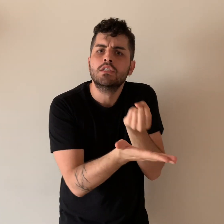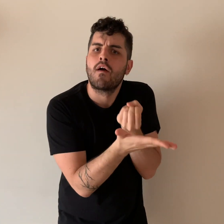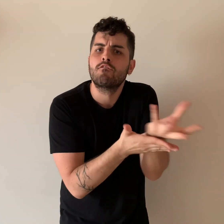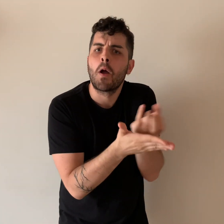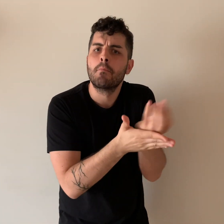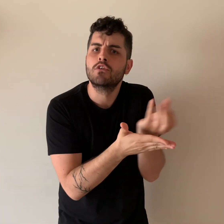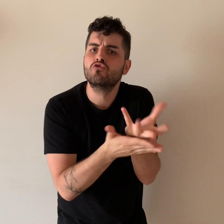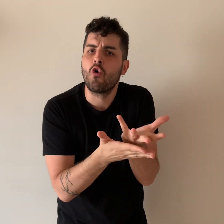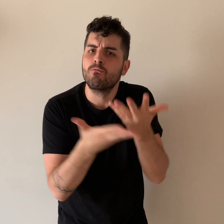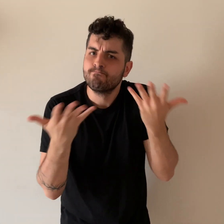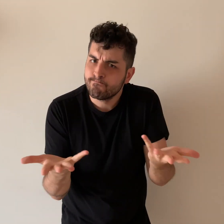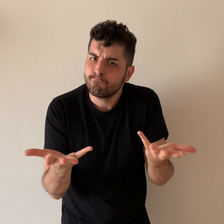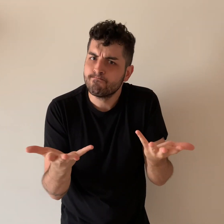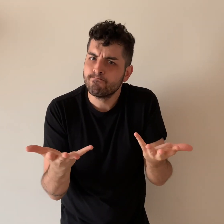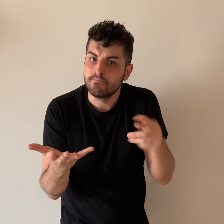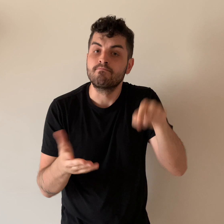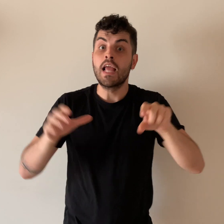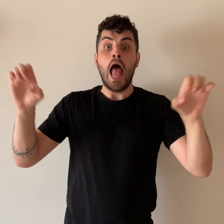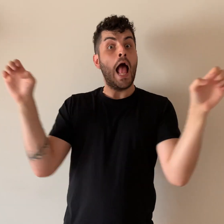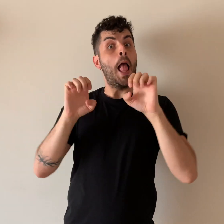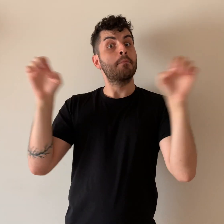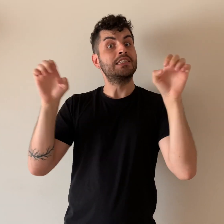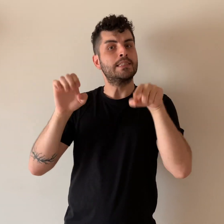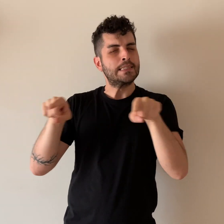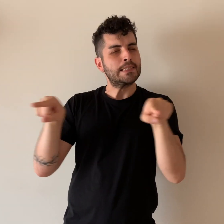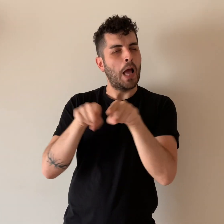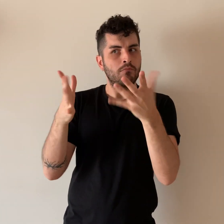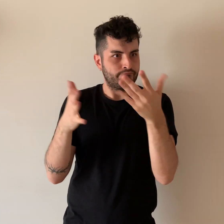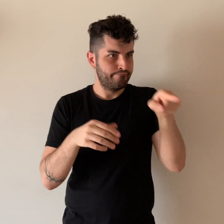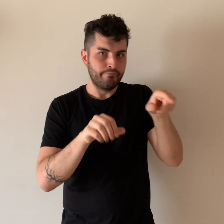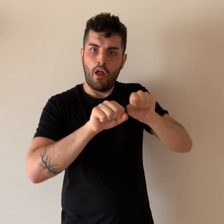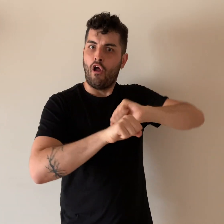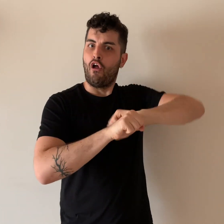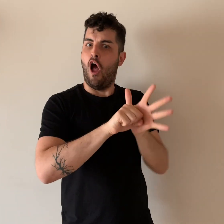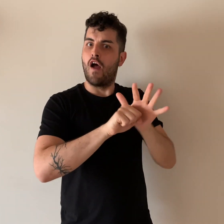important information. Also, emergencies such as COVID-19